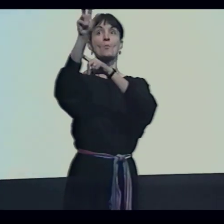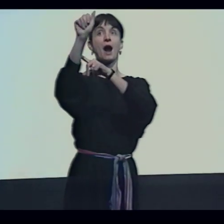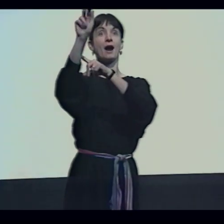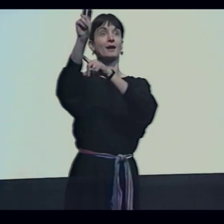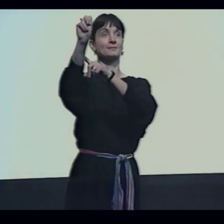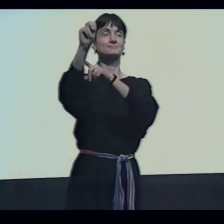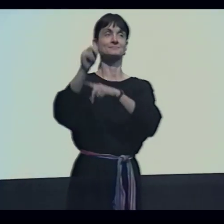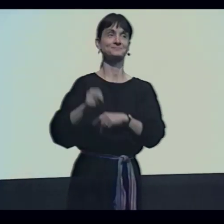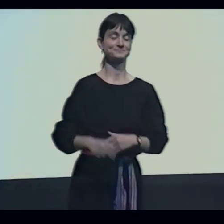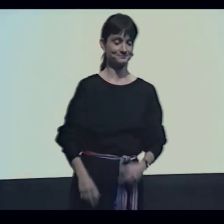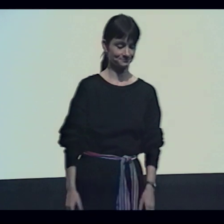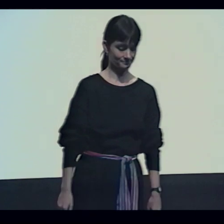and it's called Swan.